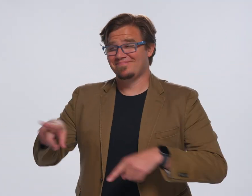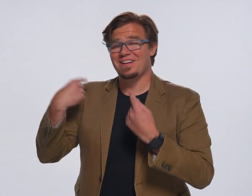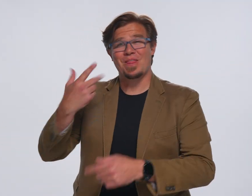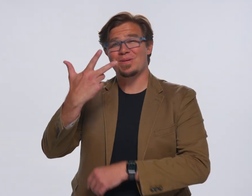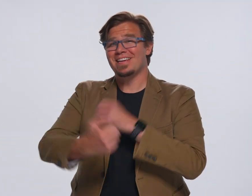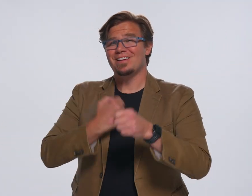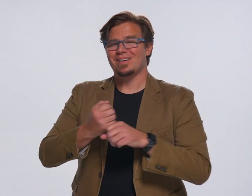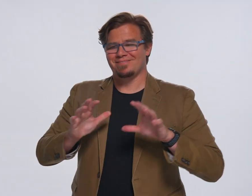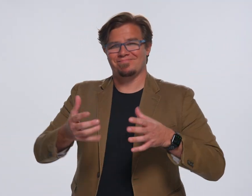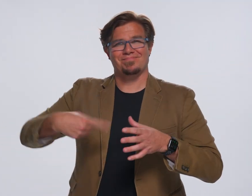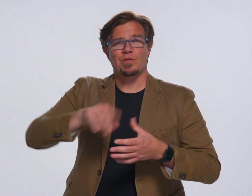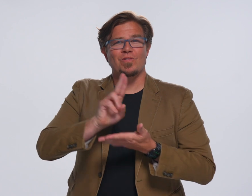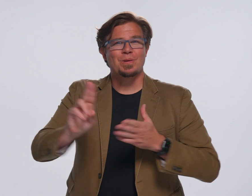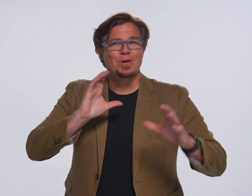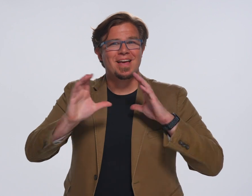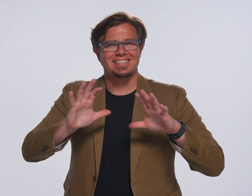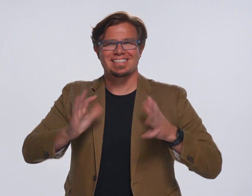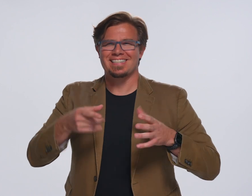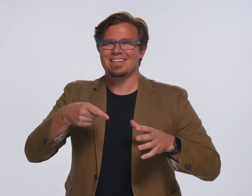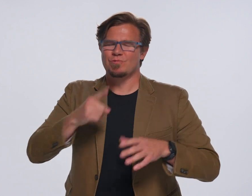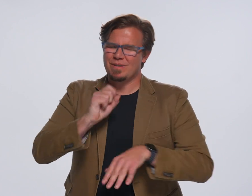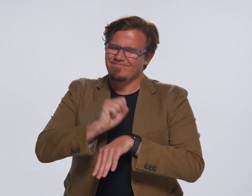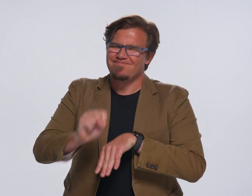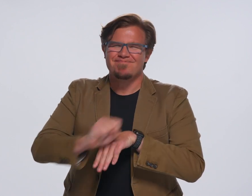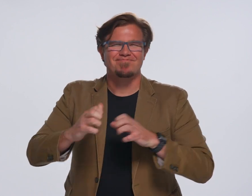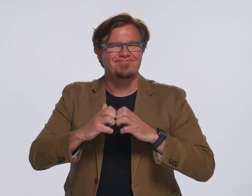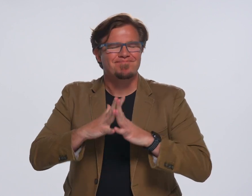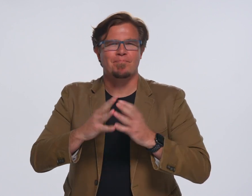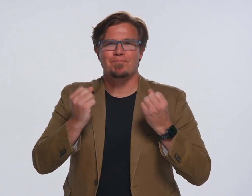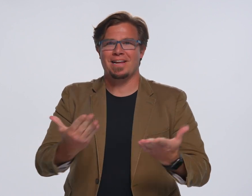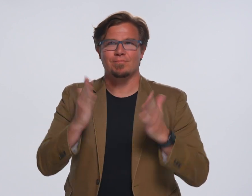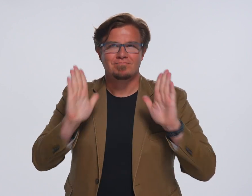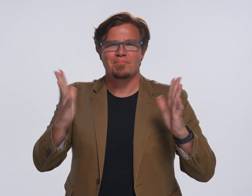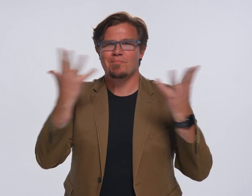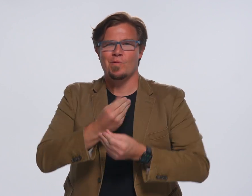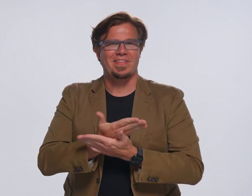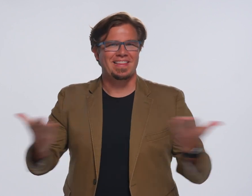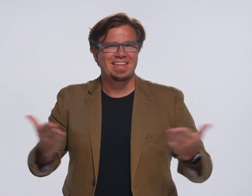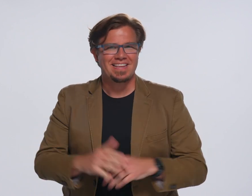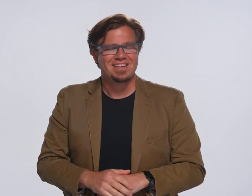Over the last three years, the University Communications team has worked hard to set up and launch many beautiful things.